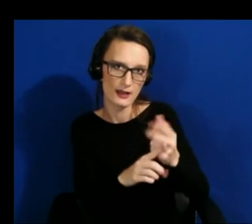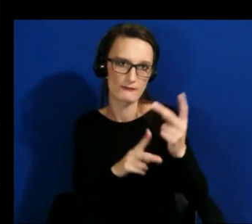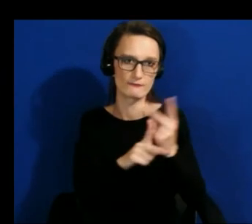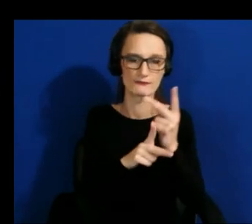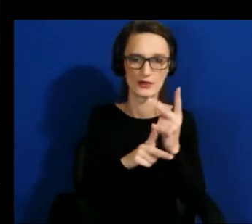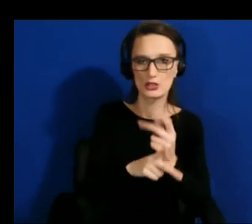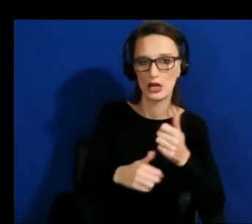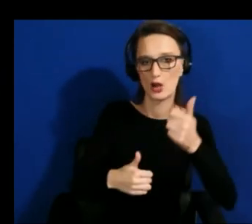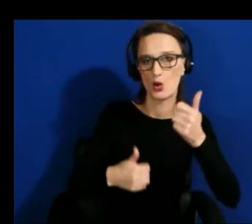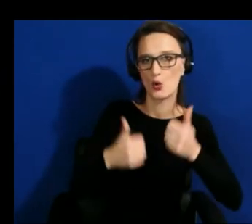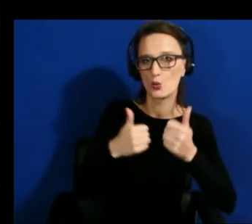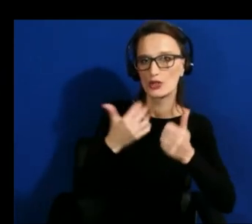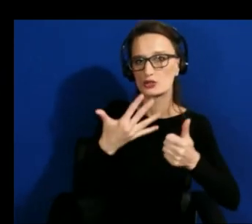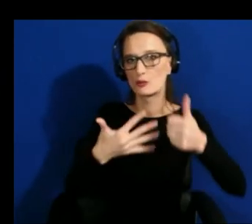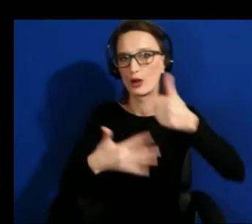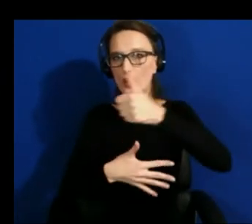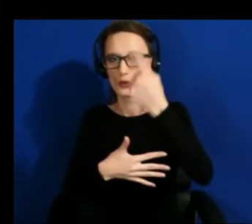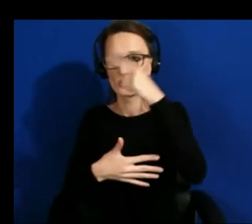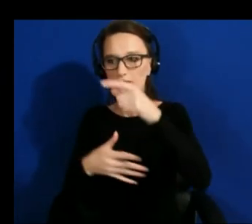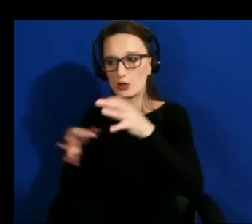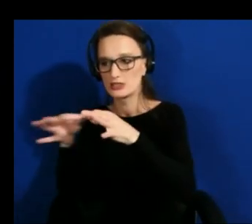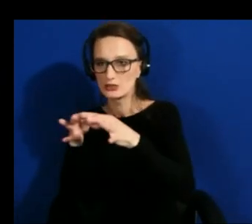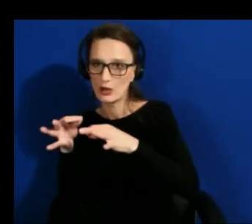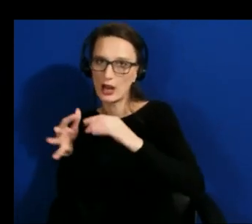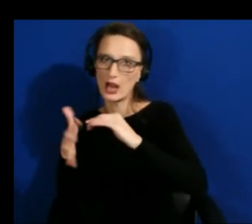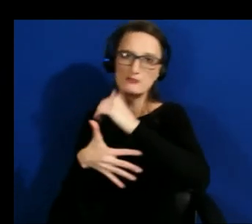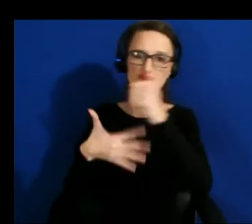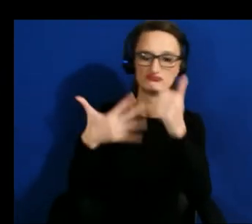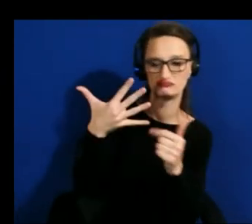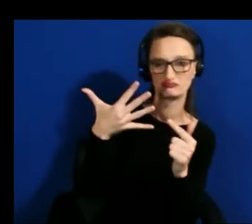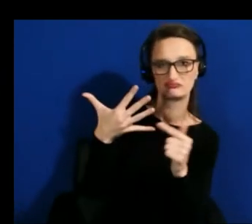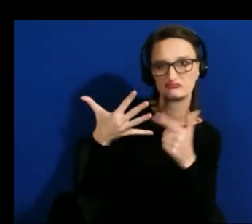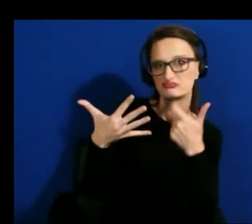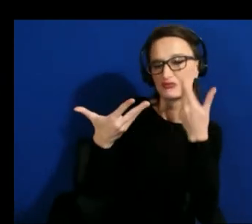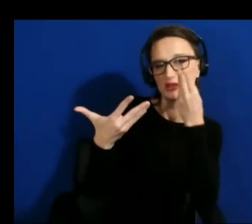objects are less interesting that to them to be described and so i think a major challenge of